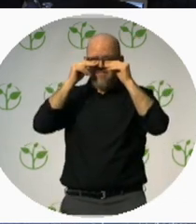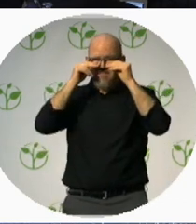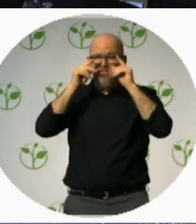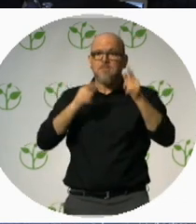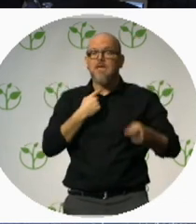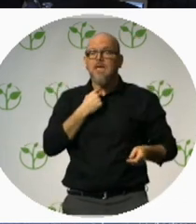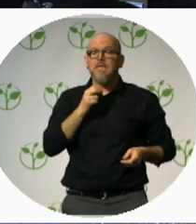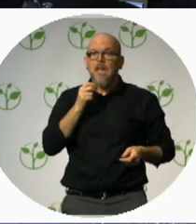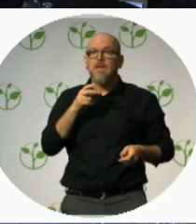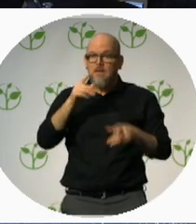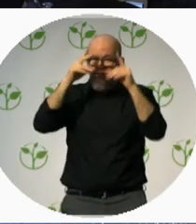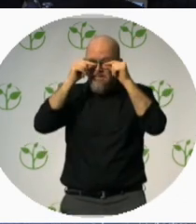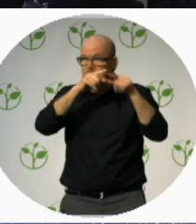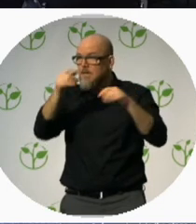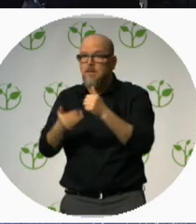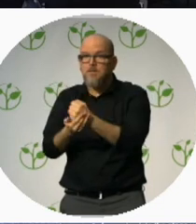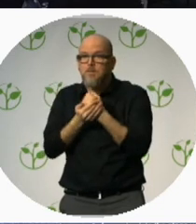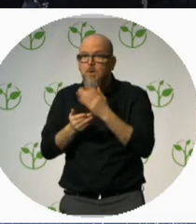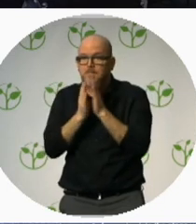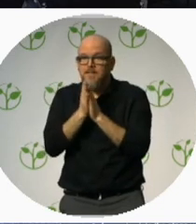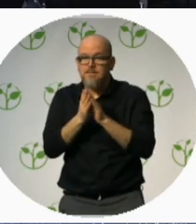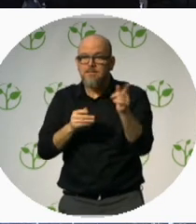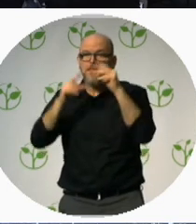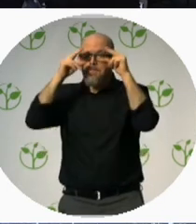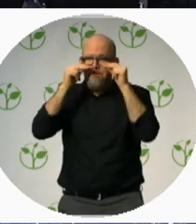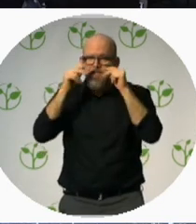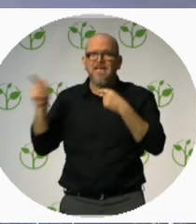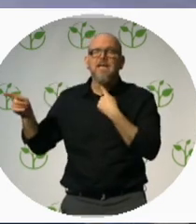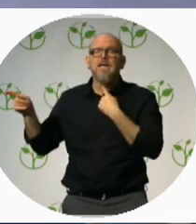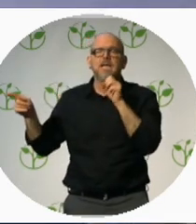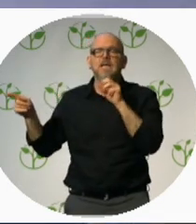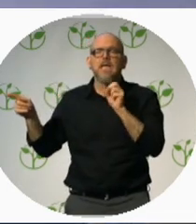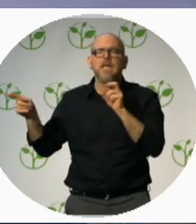And I’m going to make a sound “Shh”.